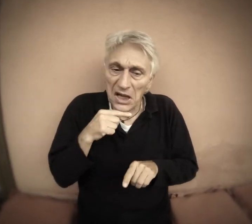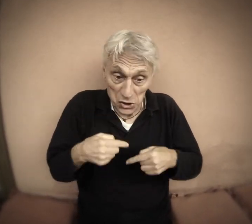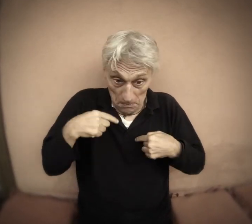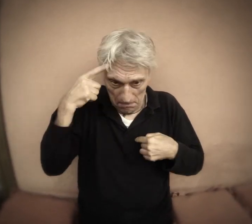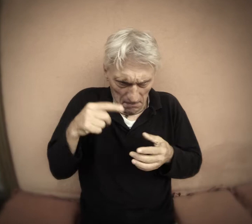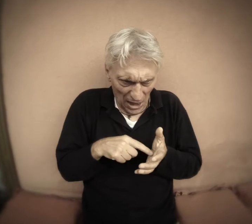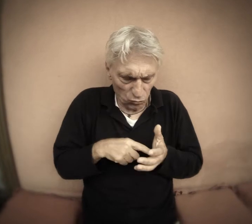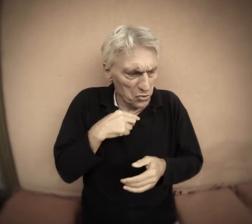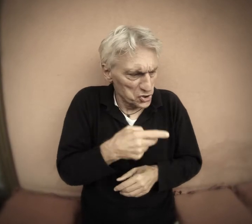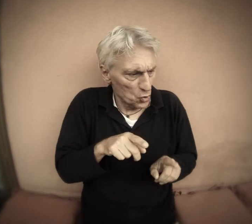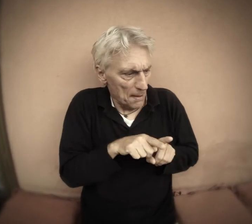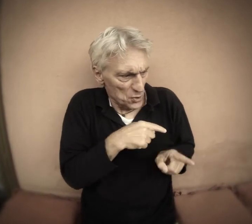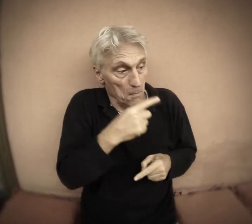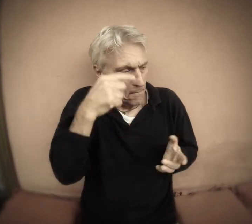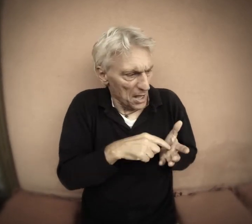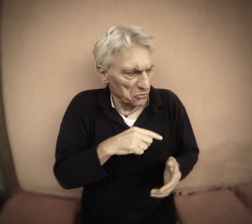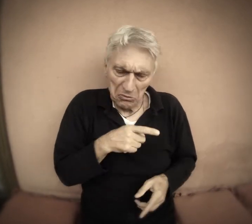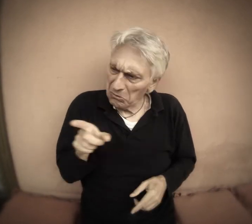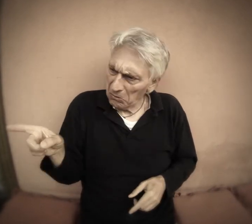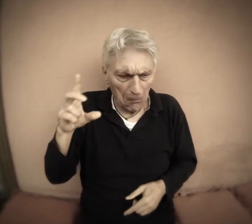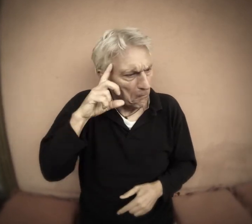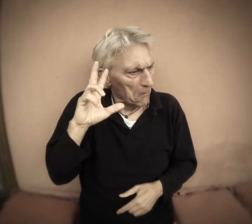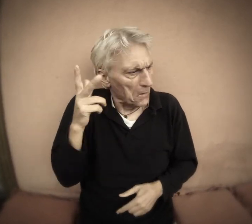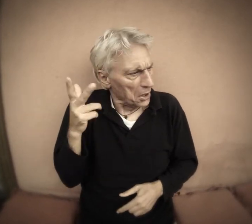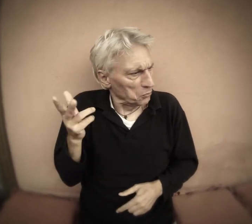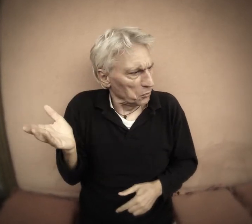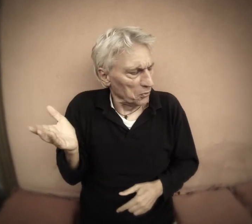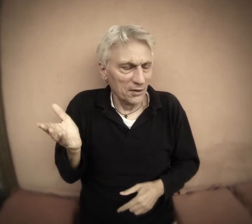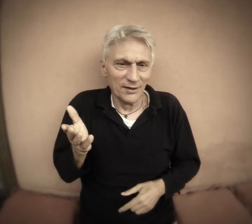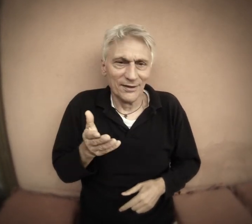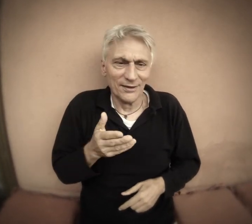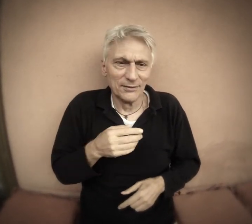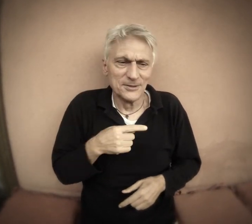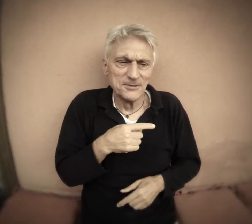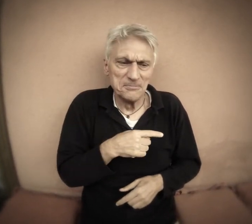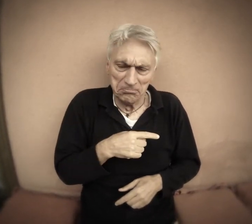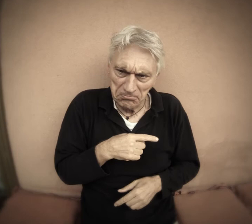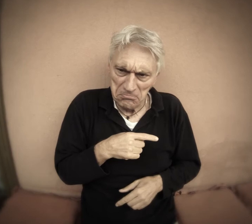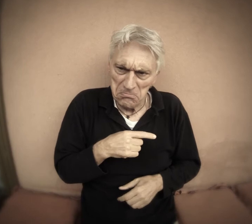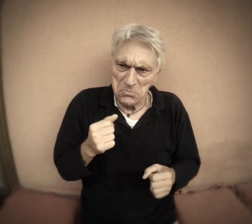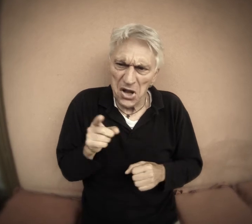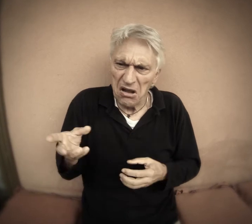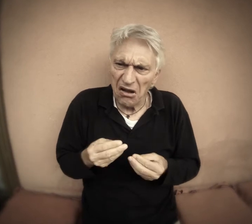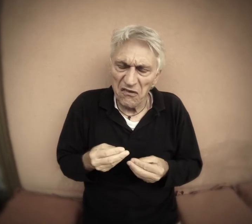and he says, I say crazy friend crazy, but that's crazy. but that does ?!